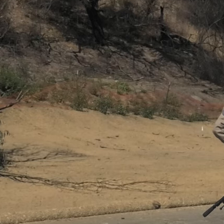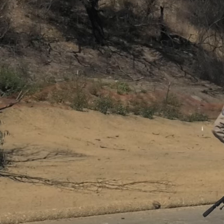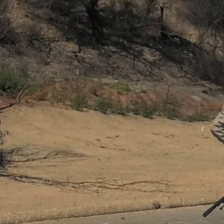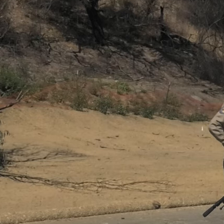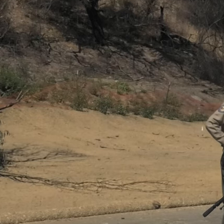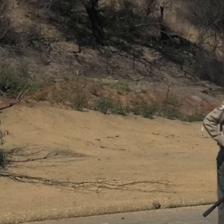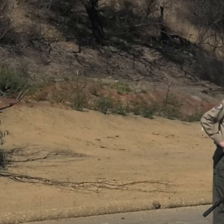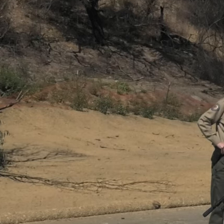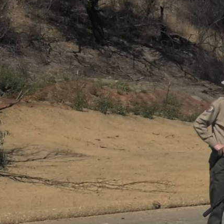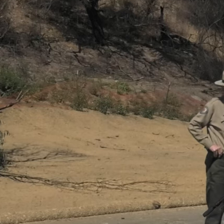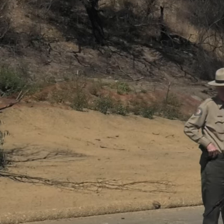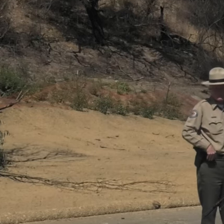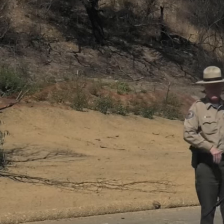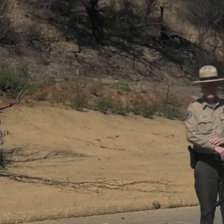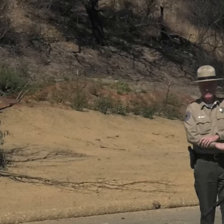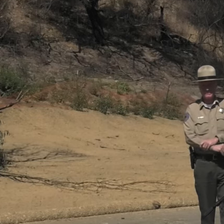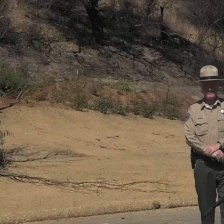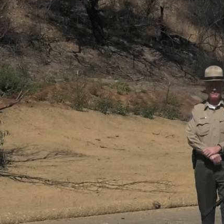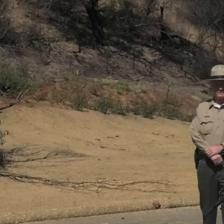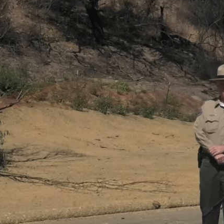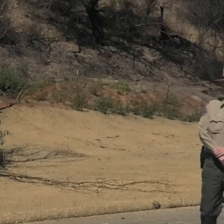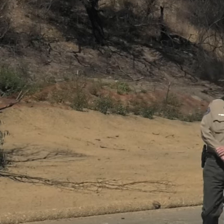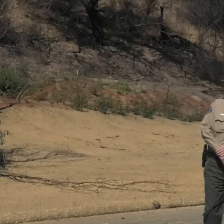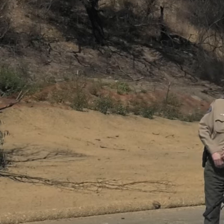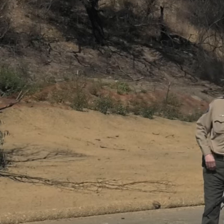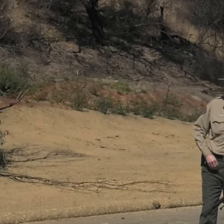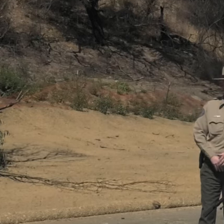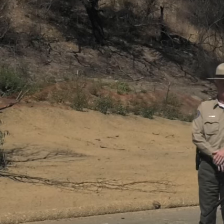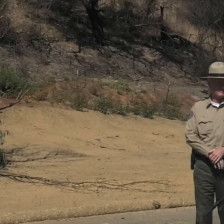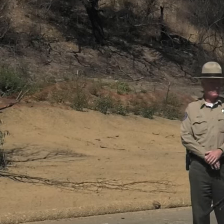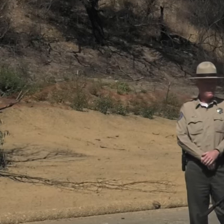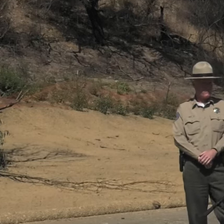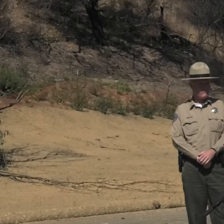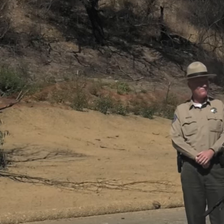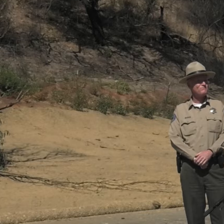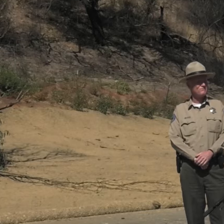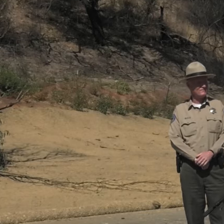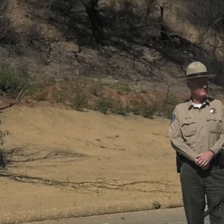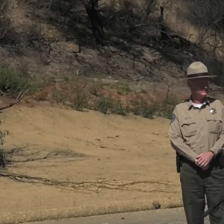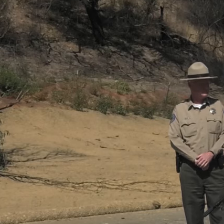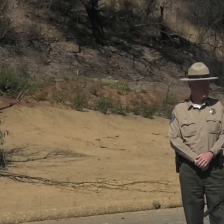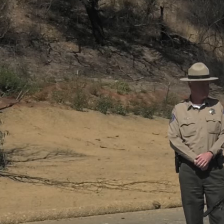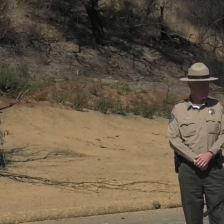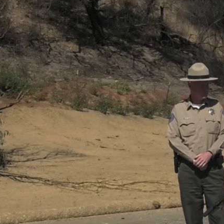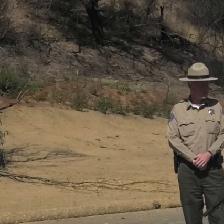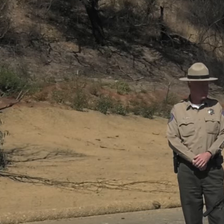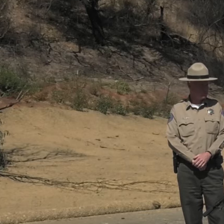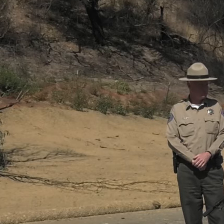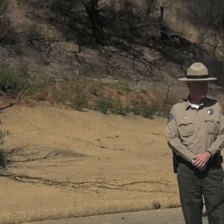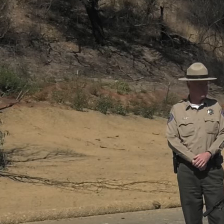So good morning. Thank you all for being here very much. My name is Bryan May. I'm one of the Public Information Officers for the California Governor's Office of Emergency Services.